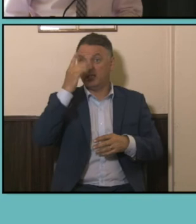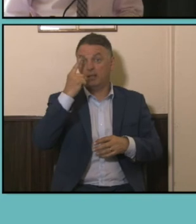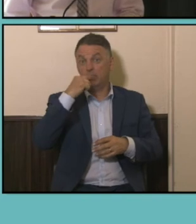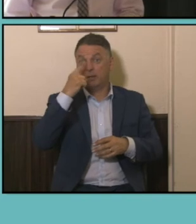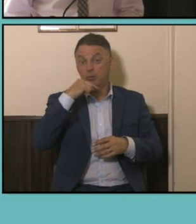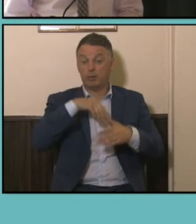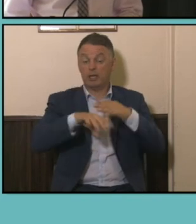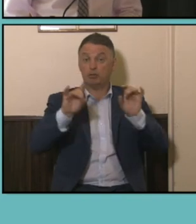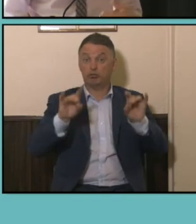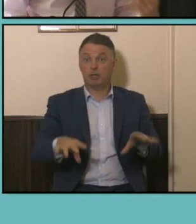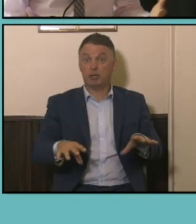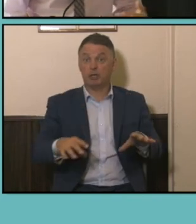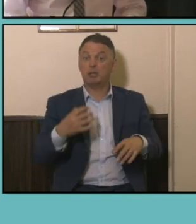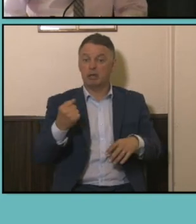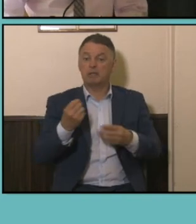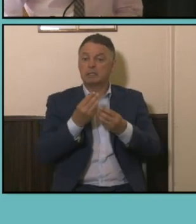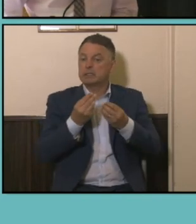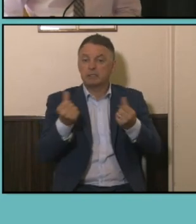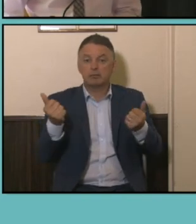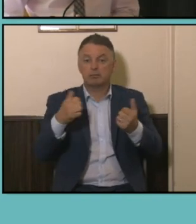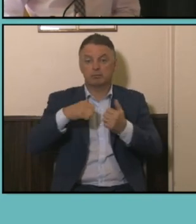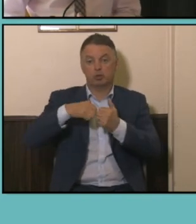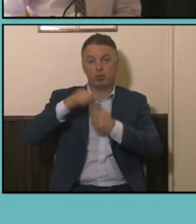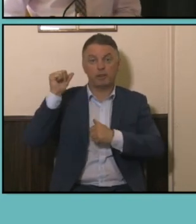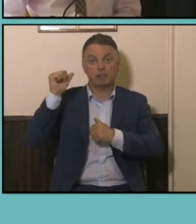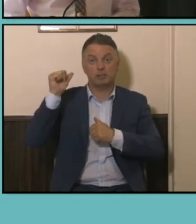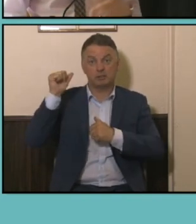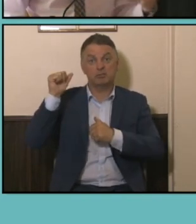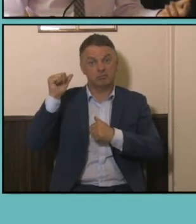Australia have some form of qualification whether that says to be a